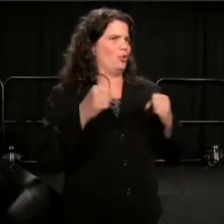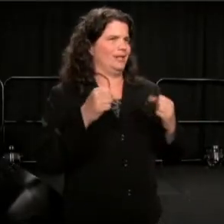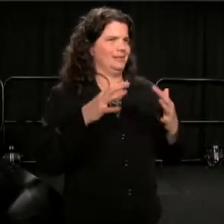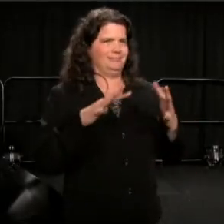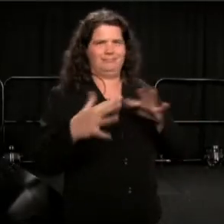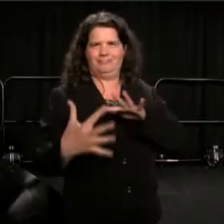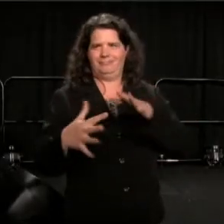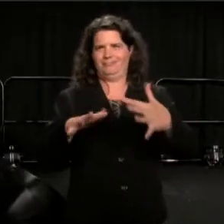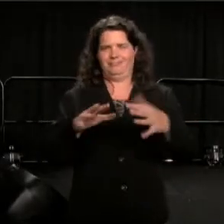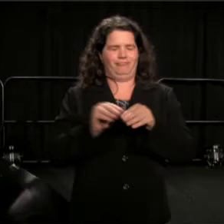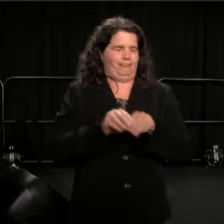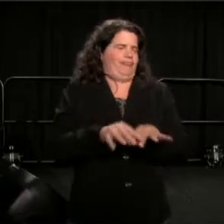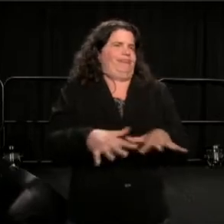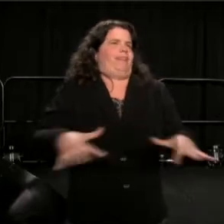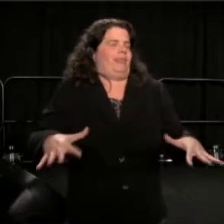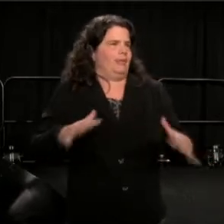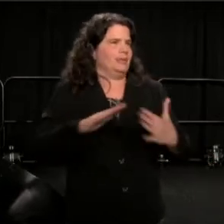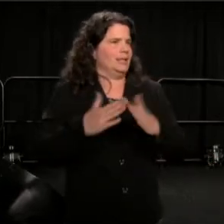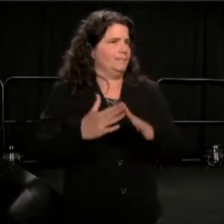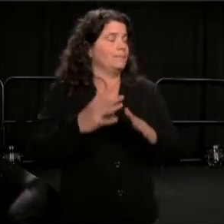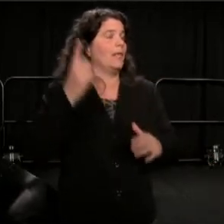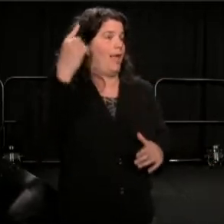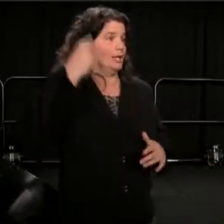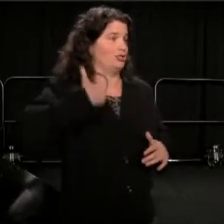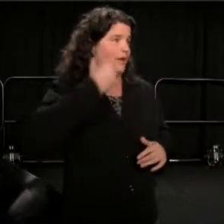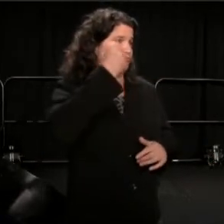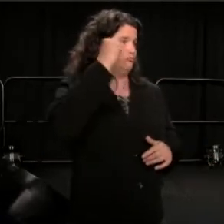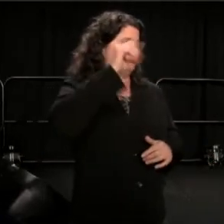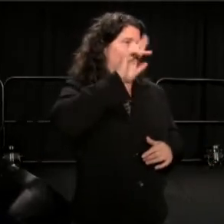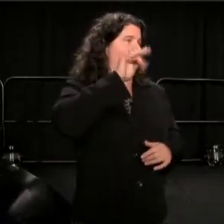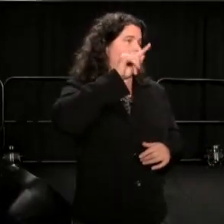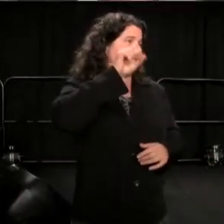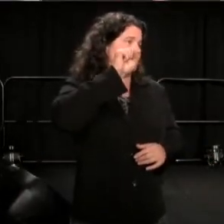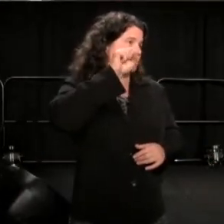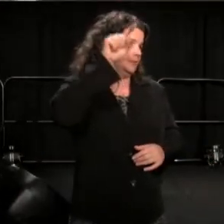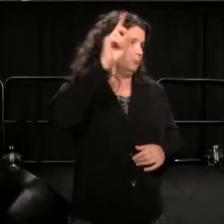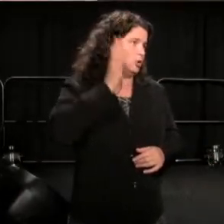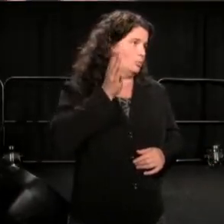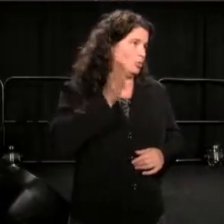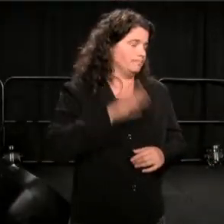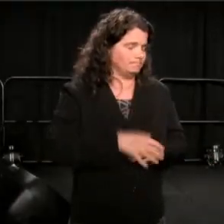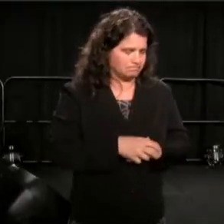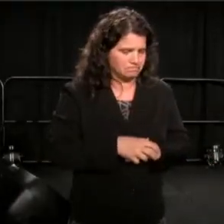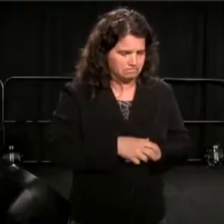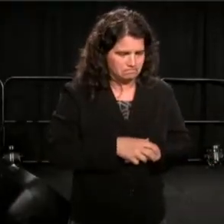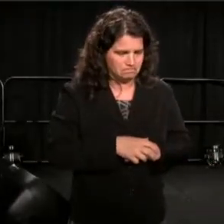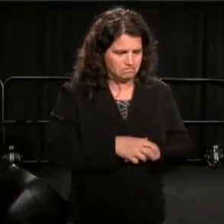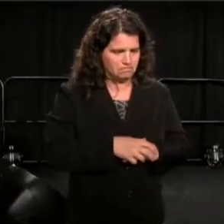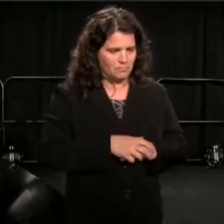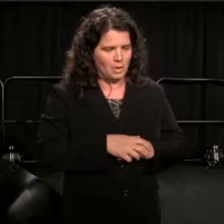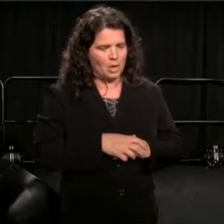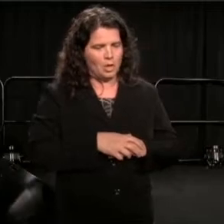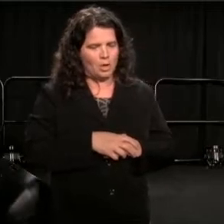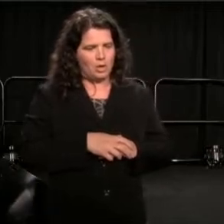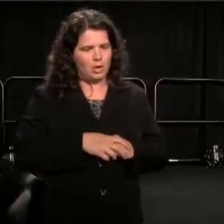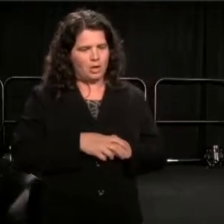Last year, you recall, there were riots in Baltimore. And I, you know, we video, but we get videoed,